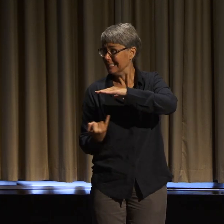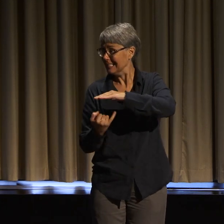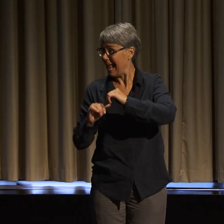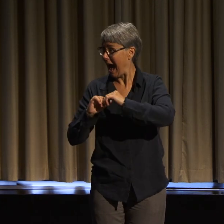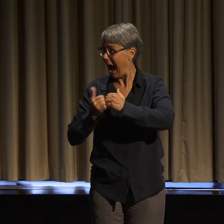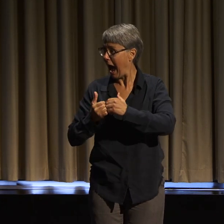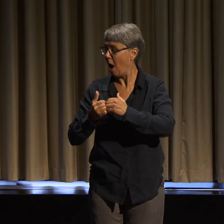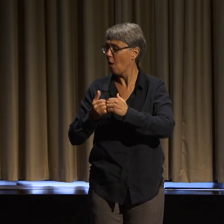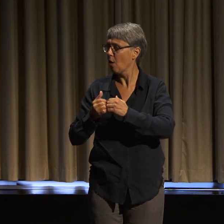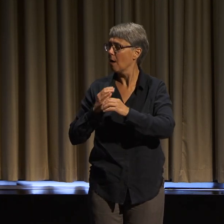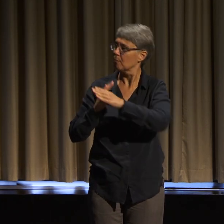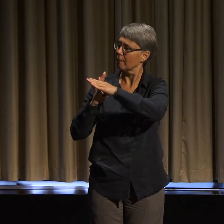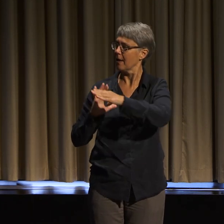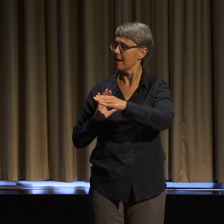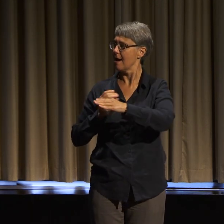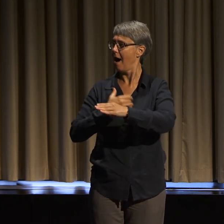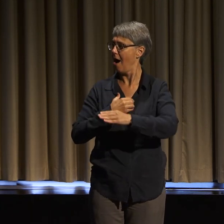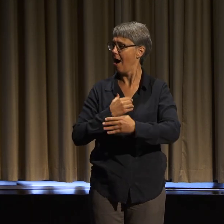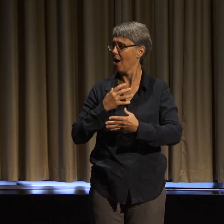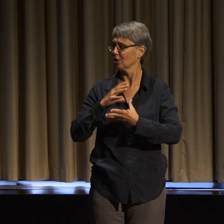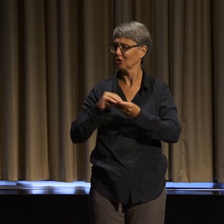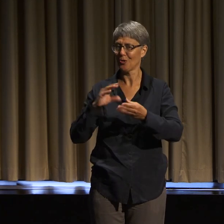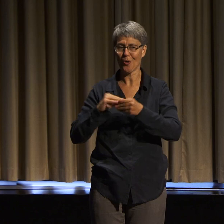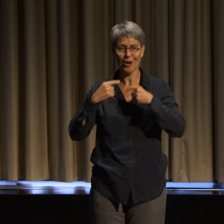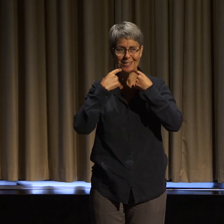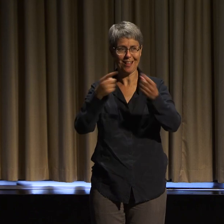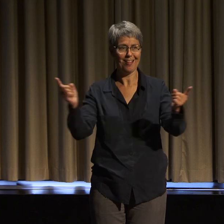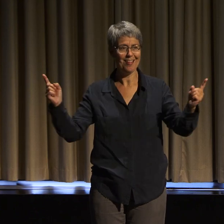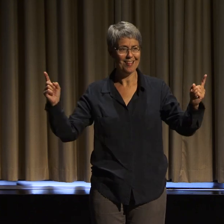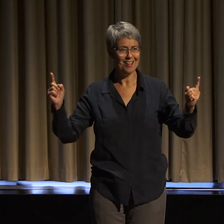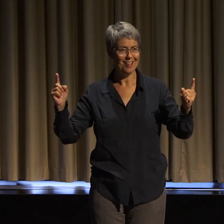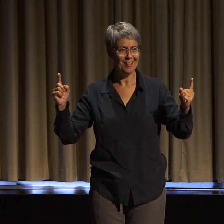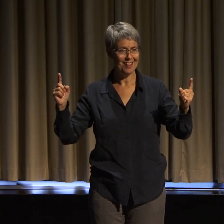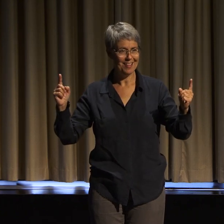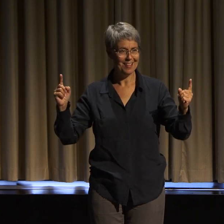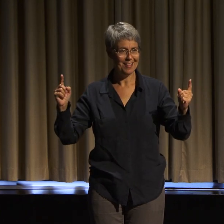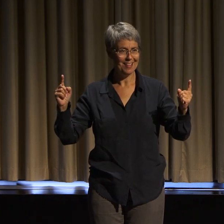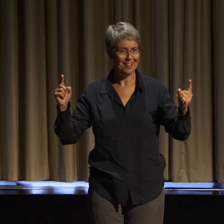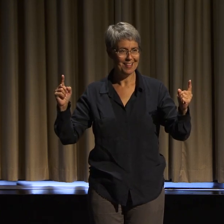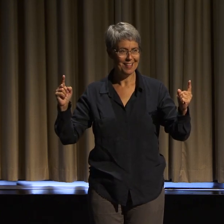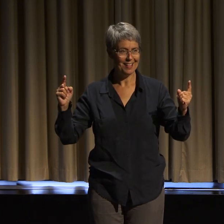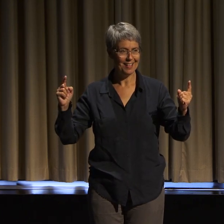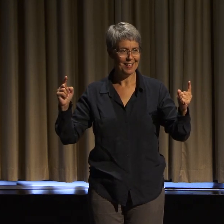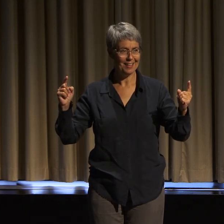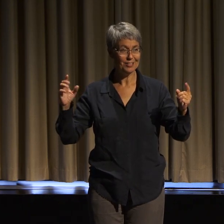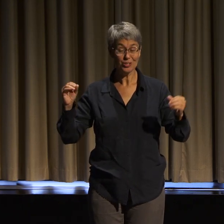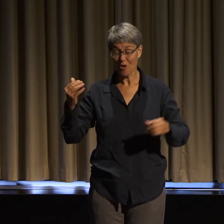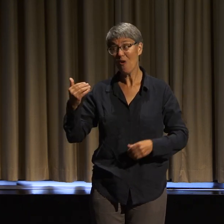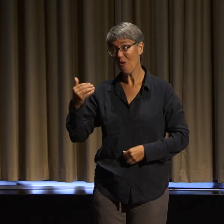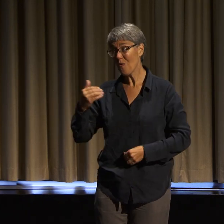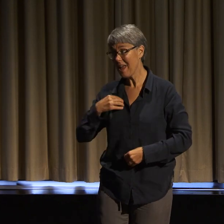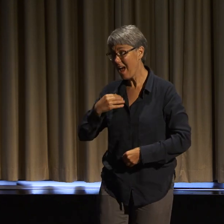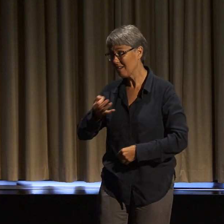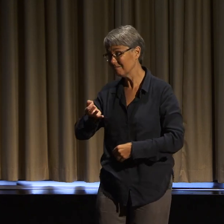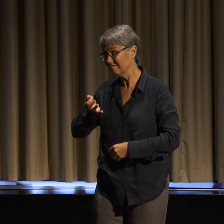So in all of our sharp, intersectional analysis, I think we also need to locate ourselves and our stories,